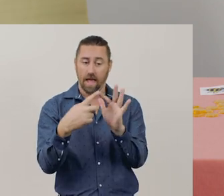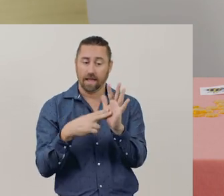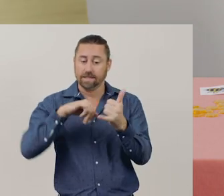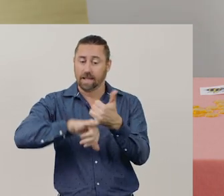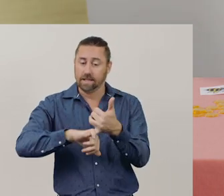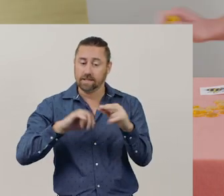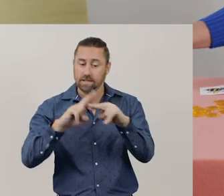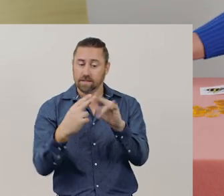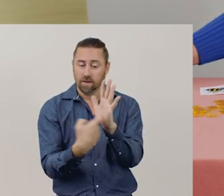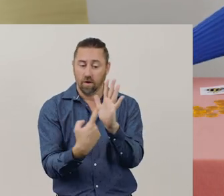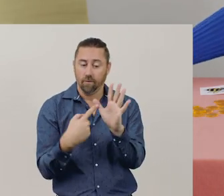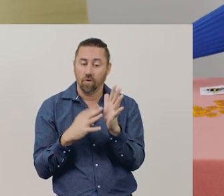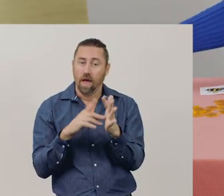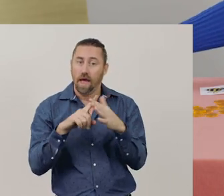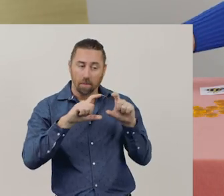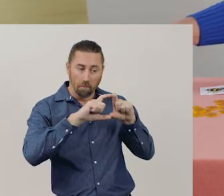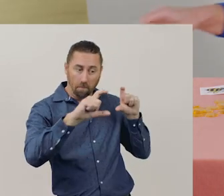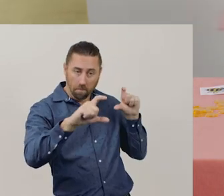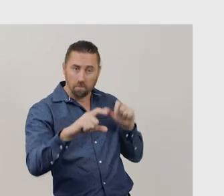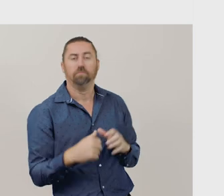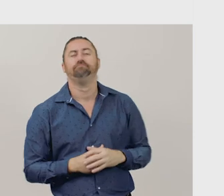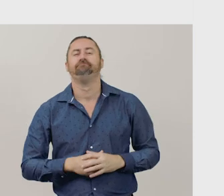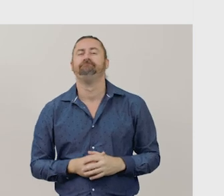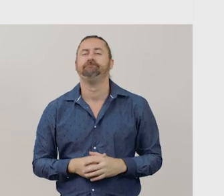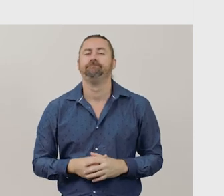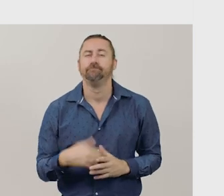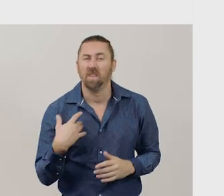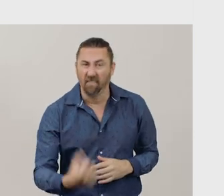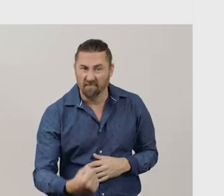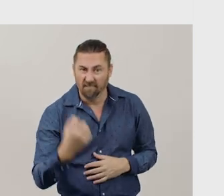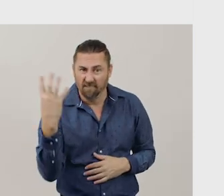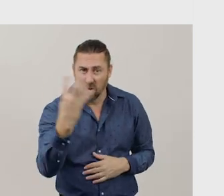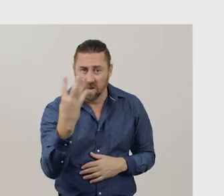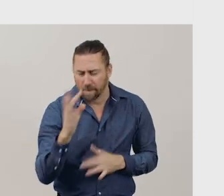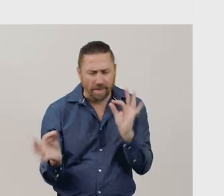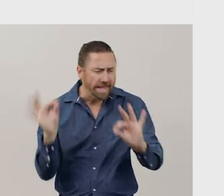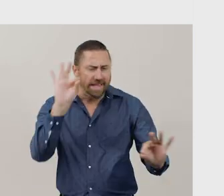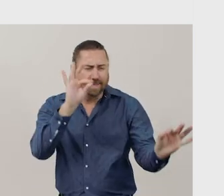Read our next problem with me. There were 14 bees buzzing around.